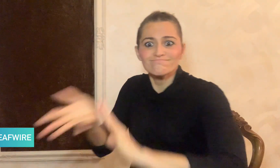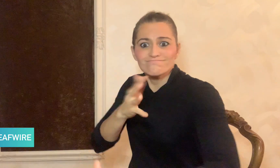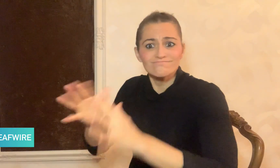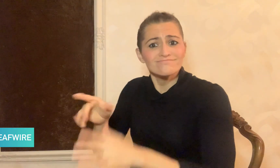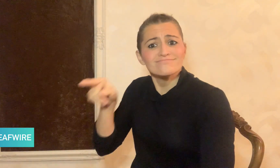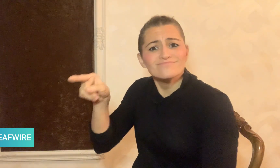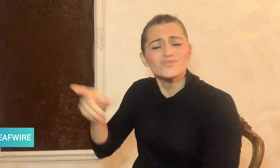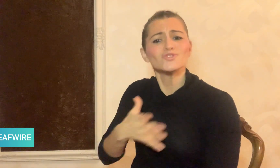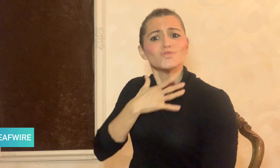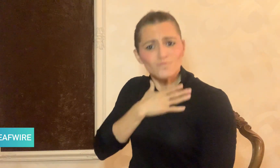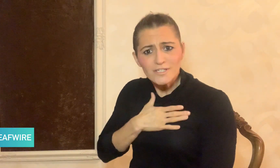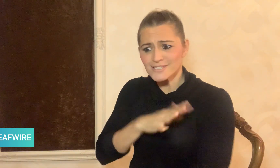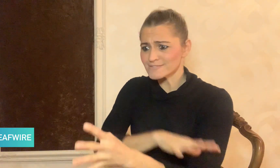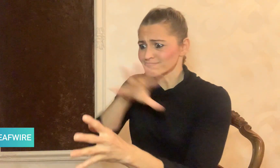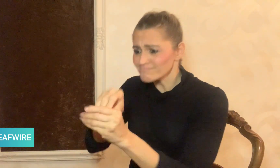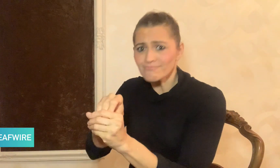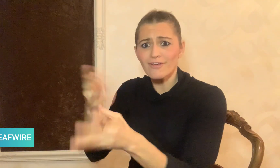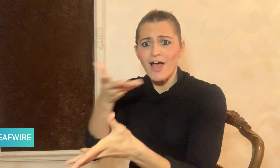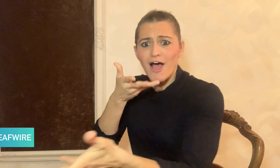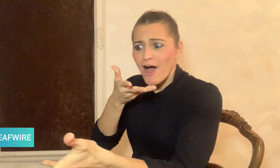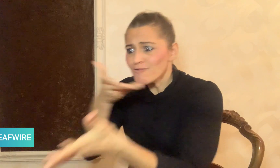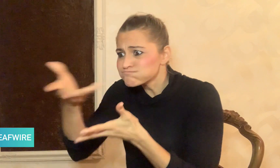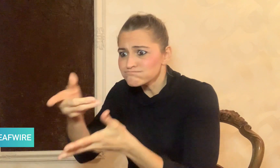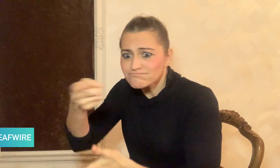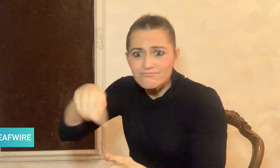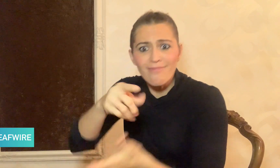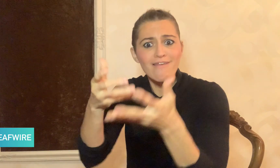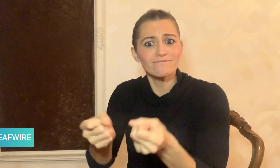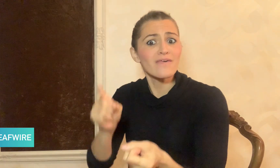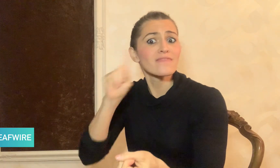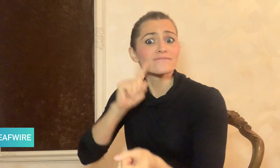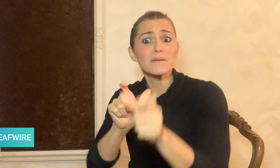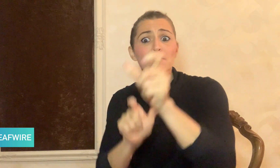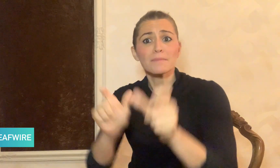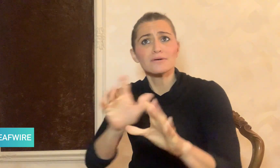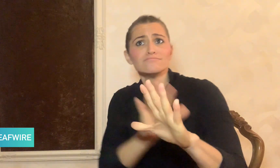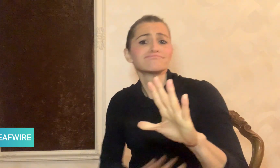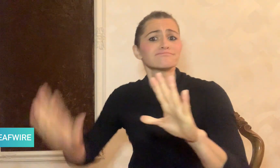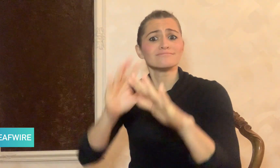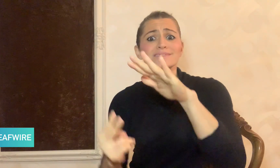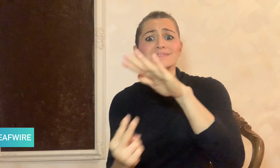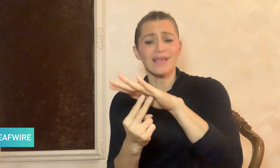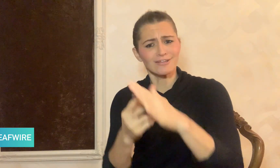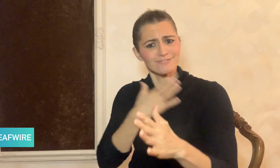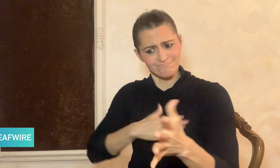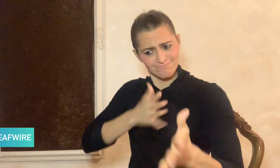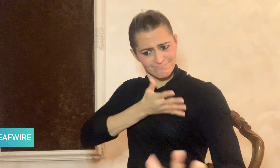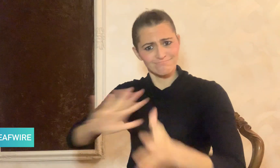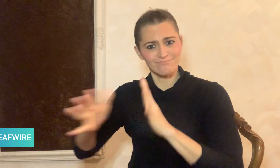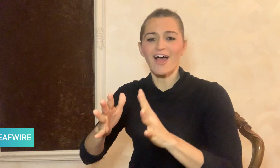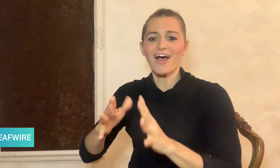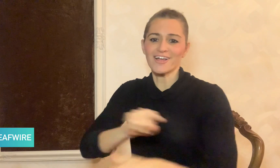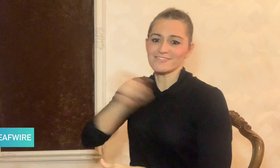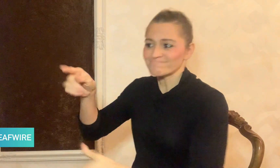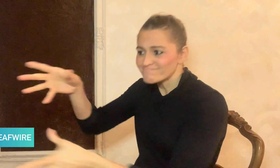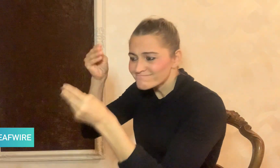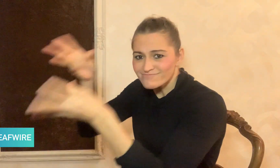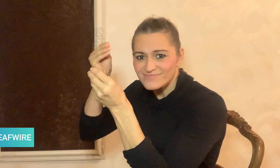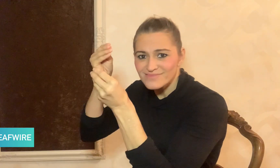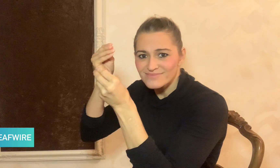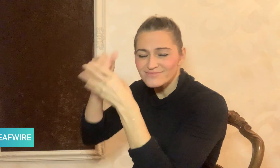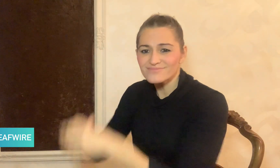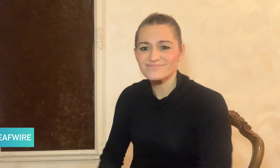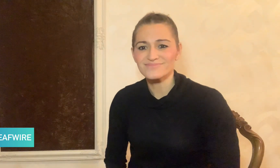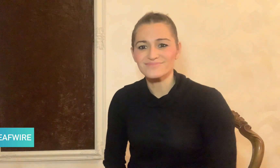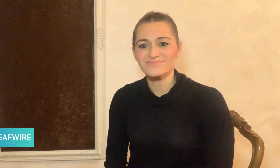because she wanted to communicate with other Deaf people in Syria.